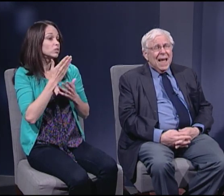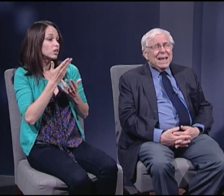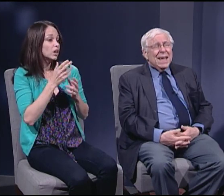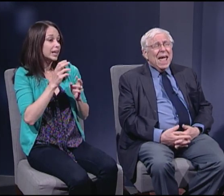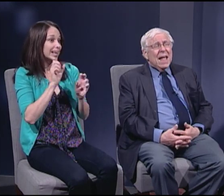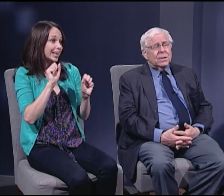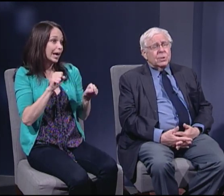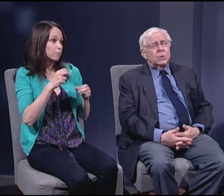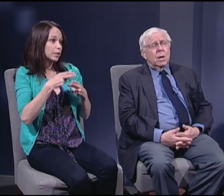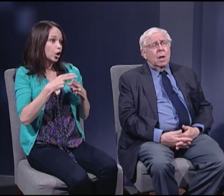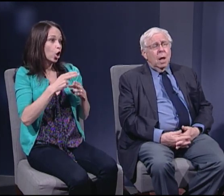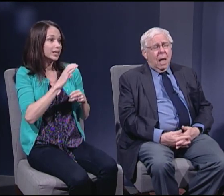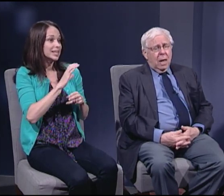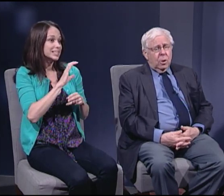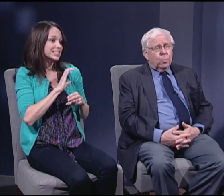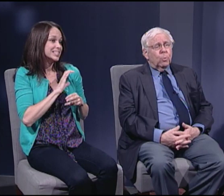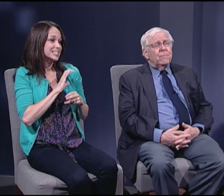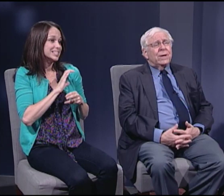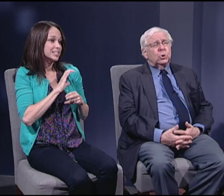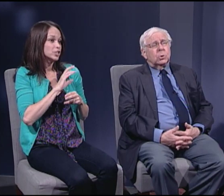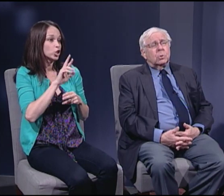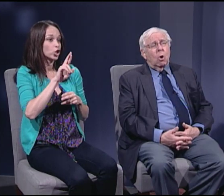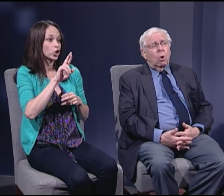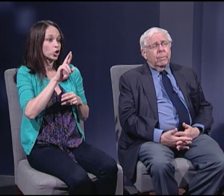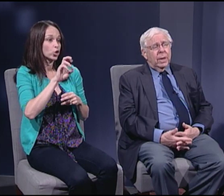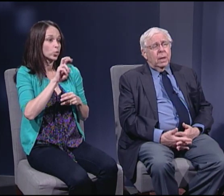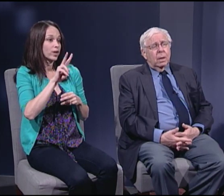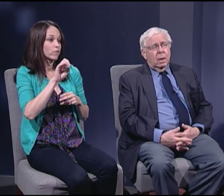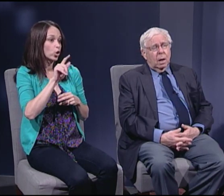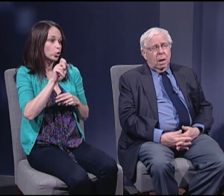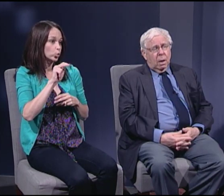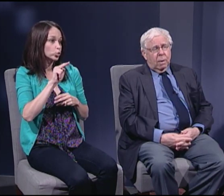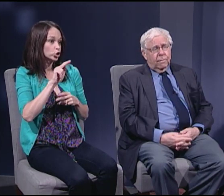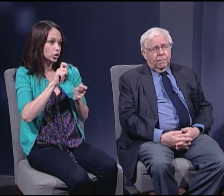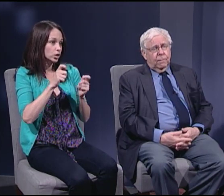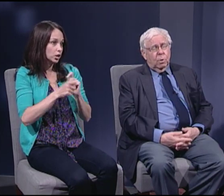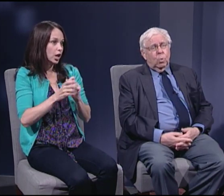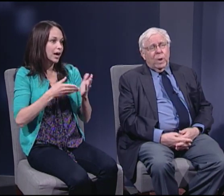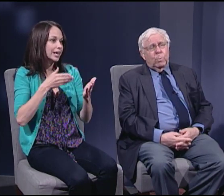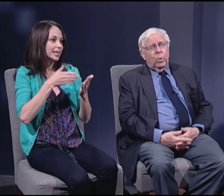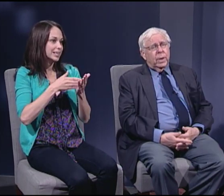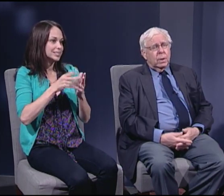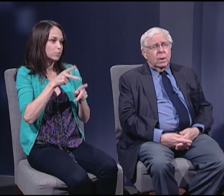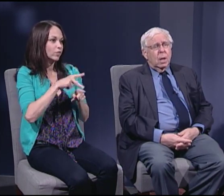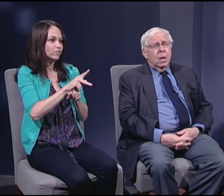against the professional army of Great Britain.